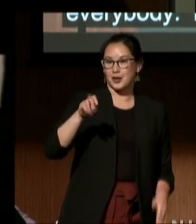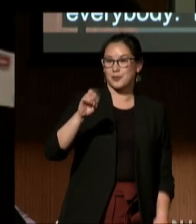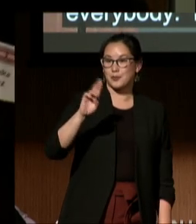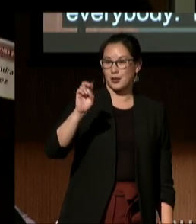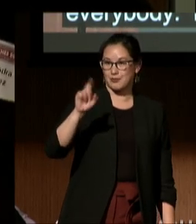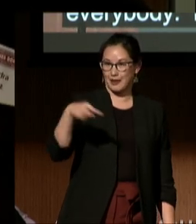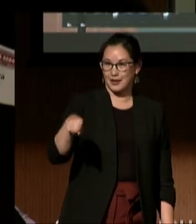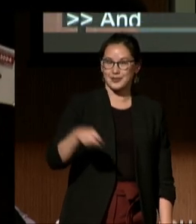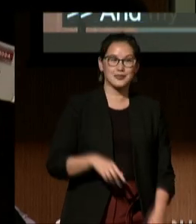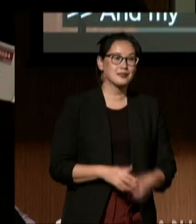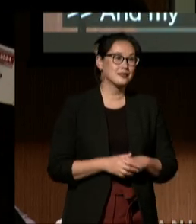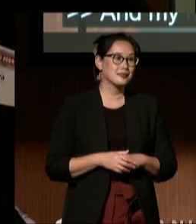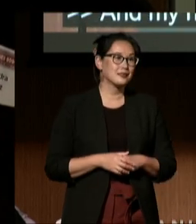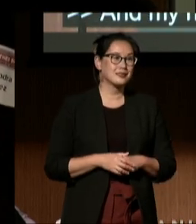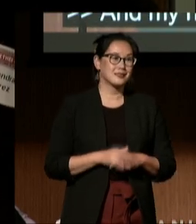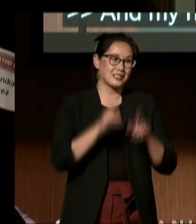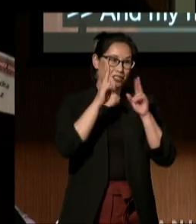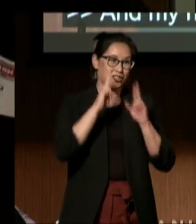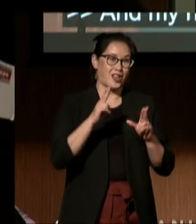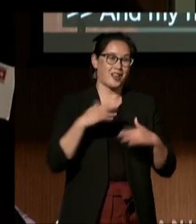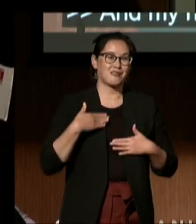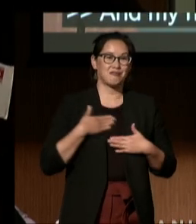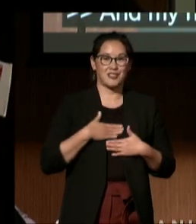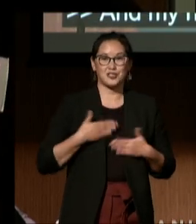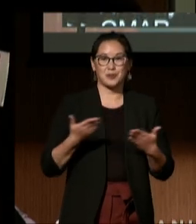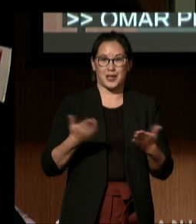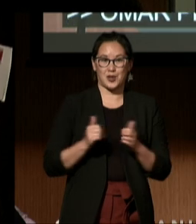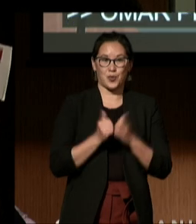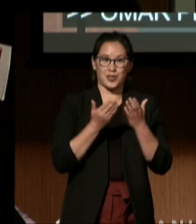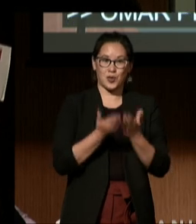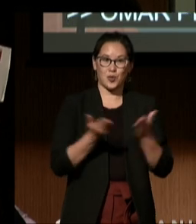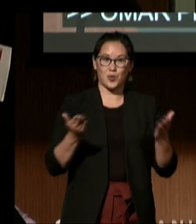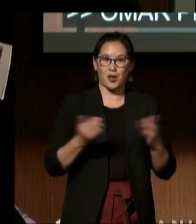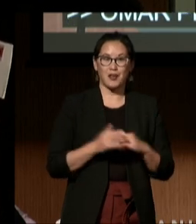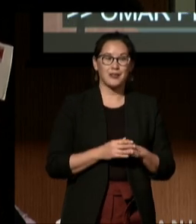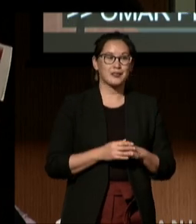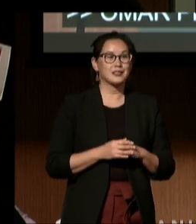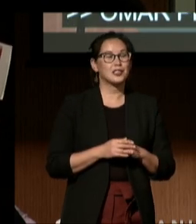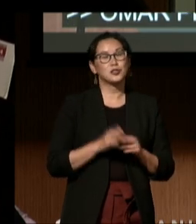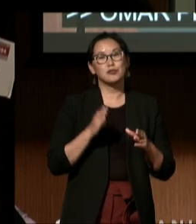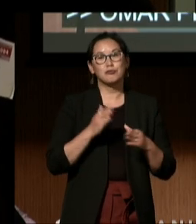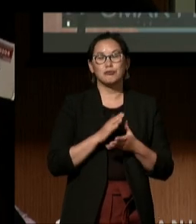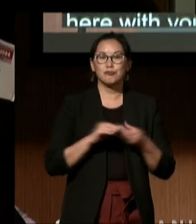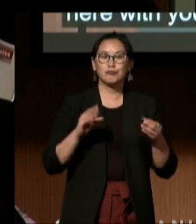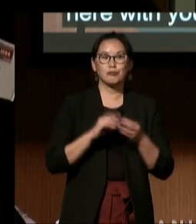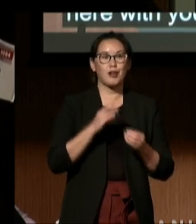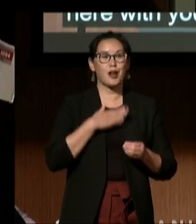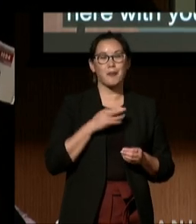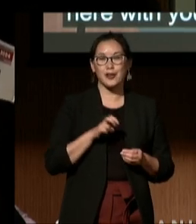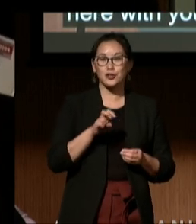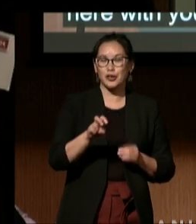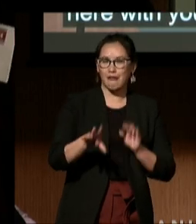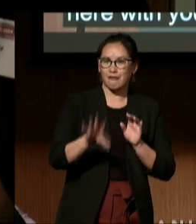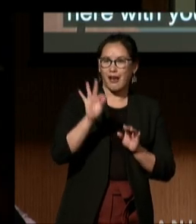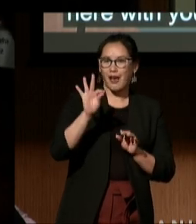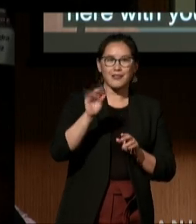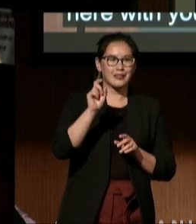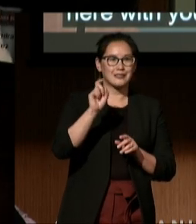It is an honor and pleasure to be here with you all tonight to share with you my journey of finding the necessary support for my brother Gustavo.